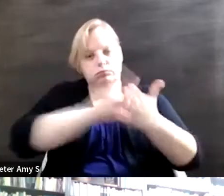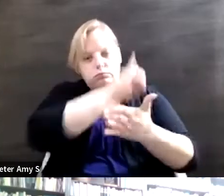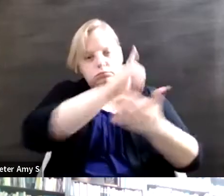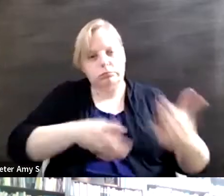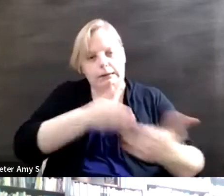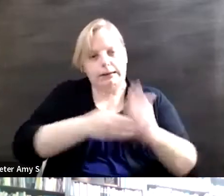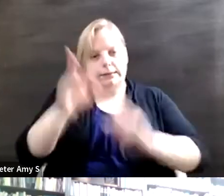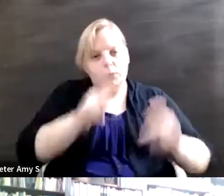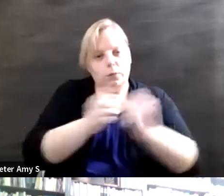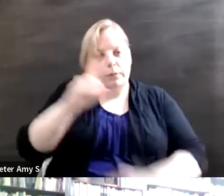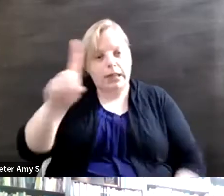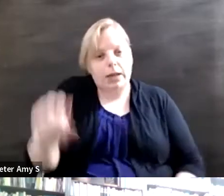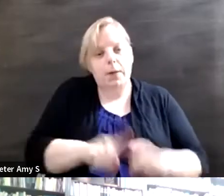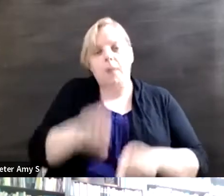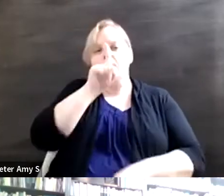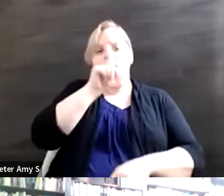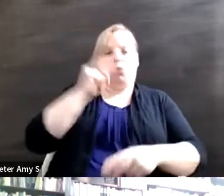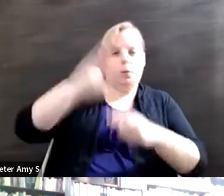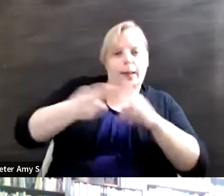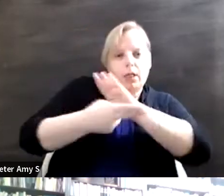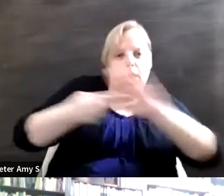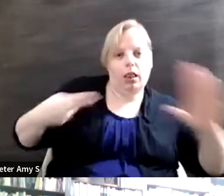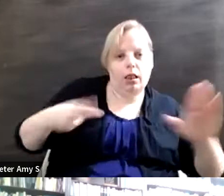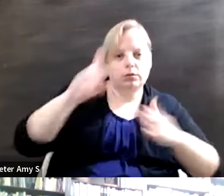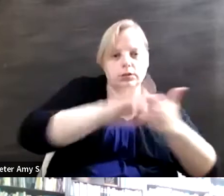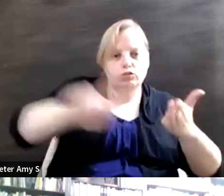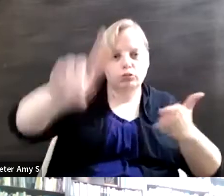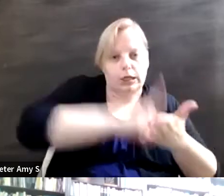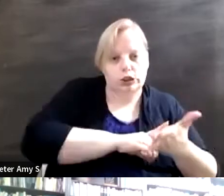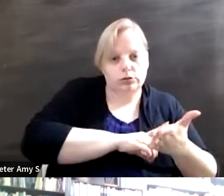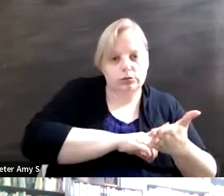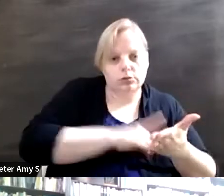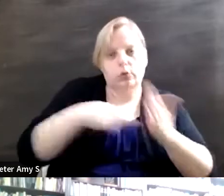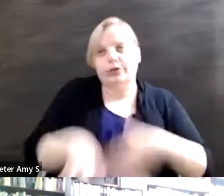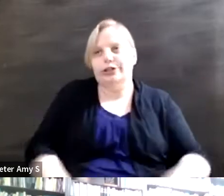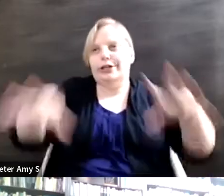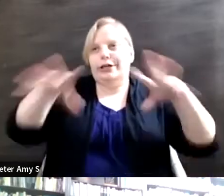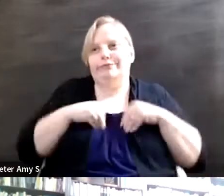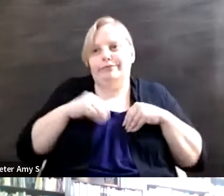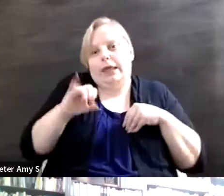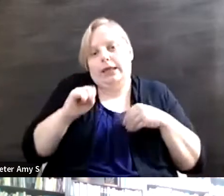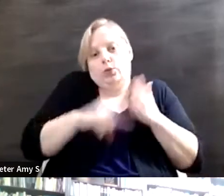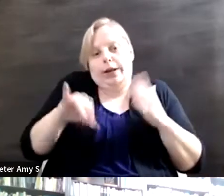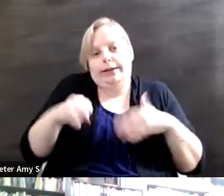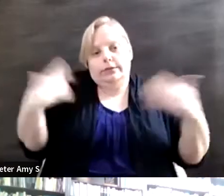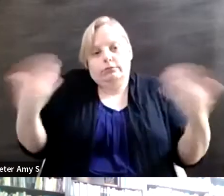call it discrimination. It just is what it is and and I think there comes a point where we need to